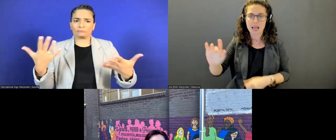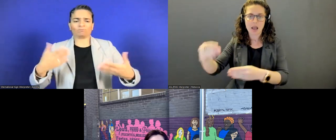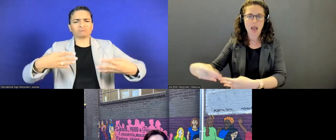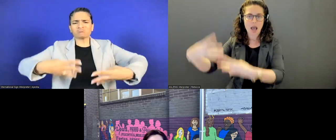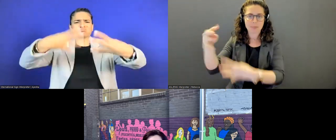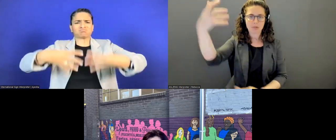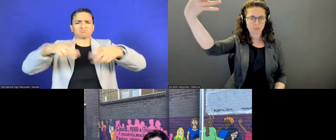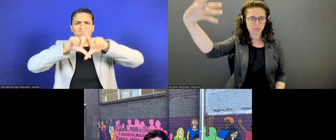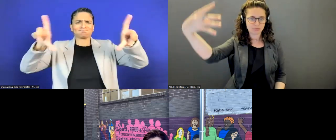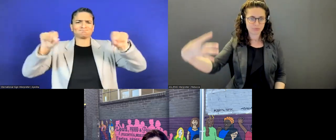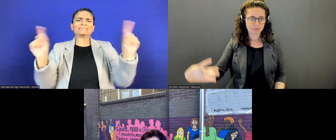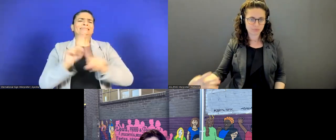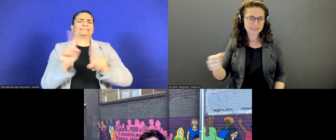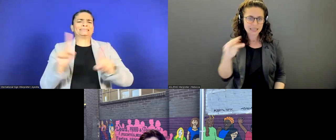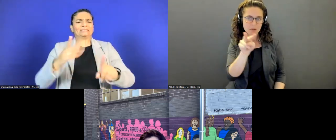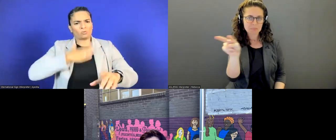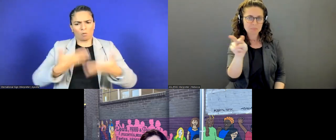can follow along.